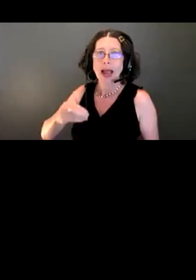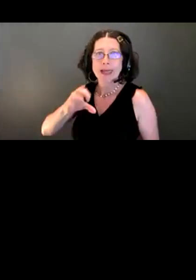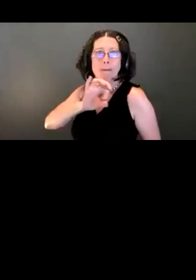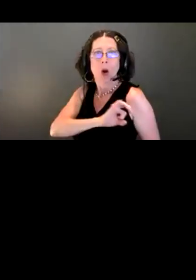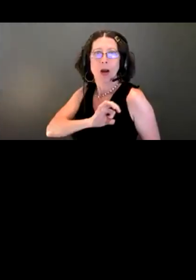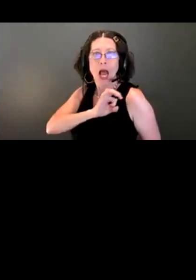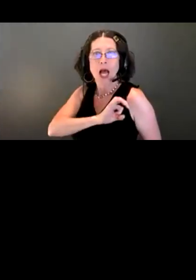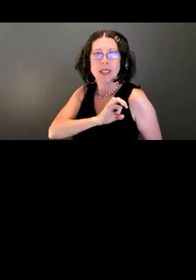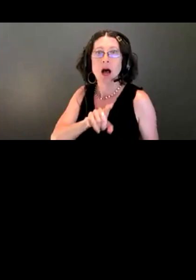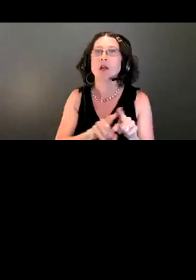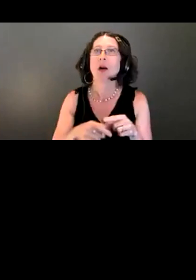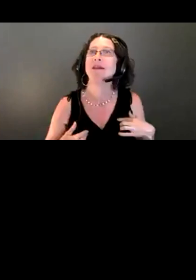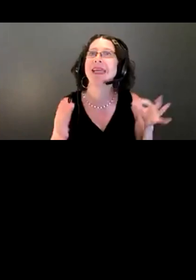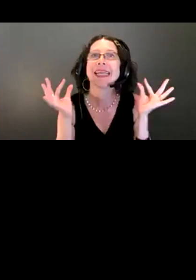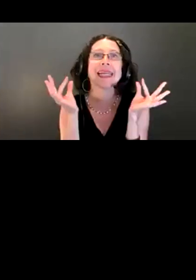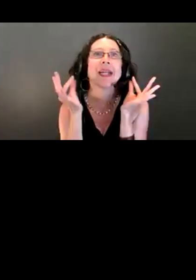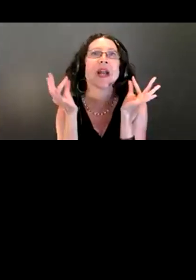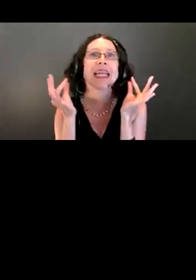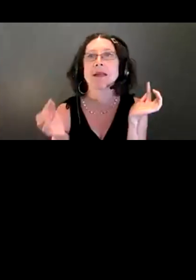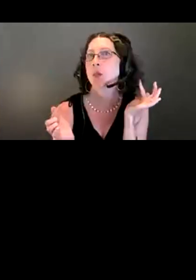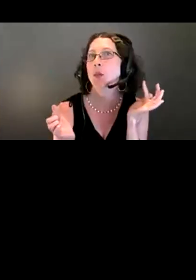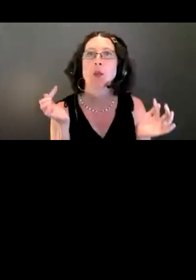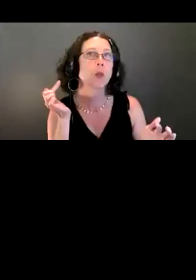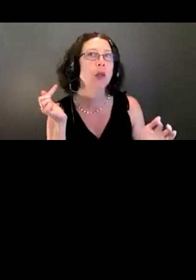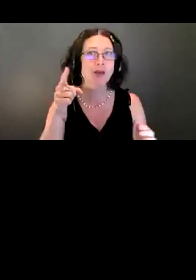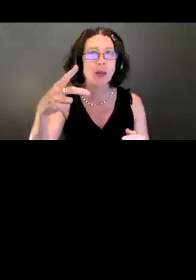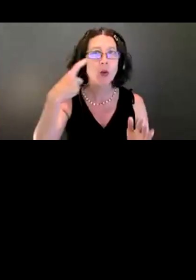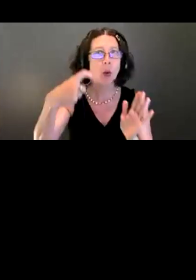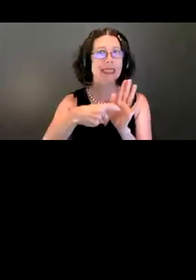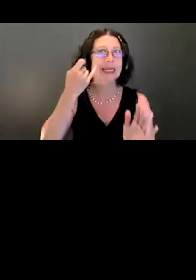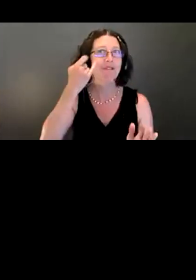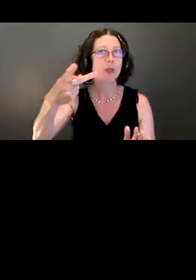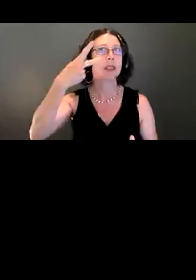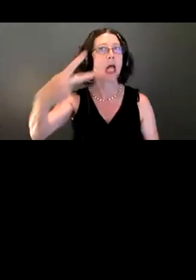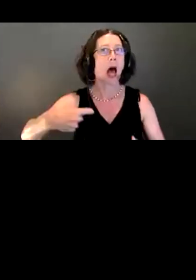I also have earrings. Those are kind of the things you would notice about me if you saw